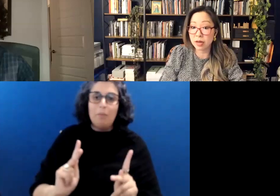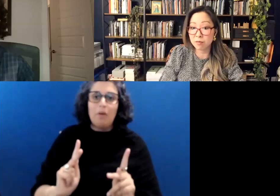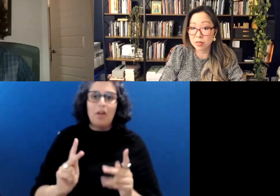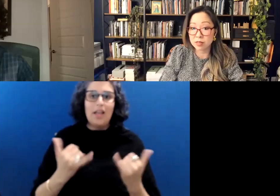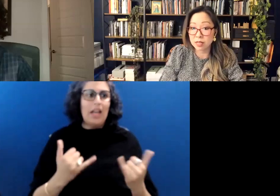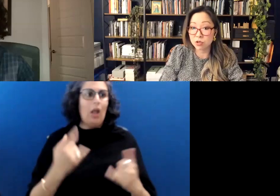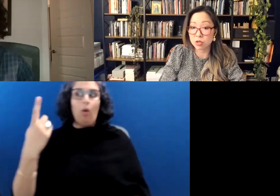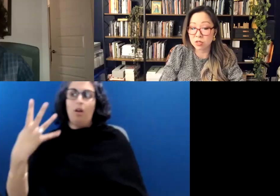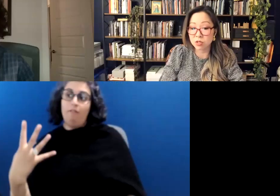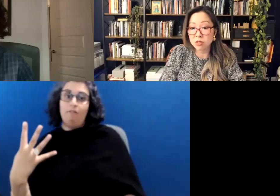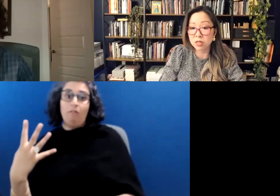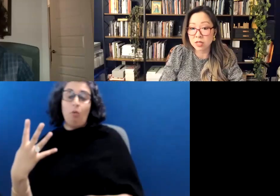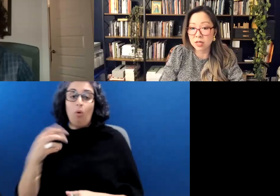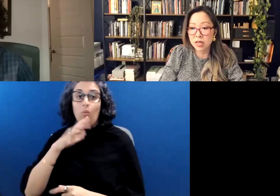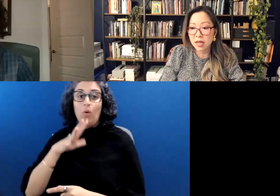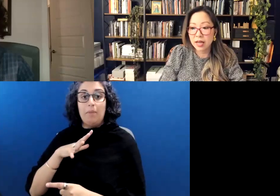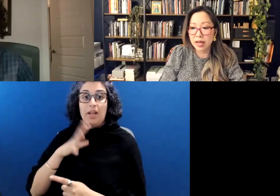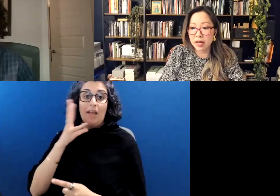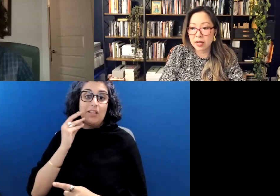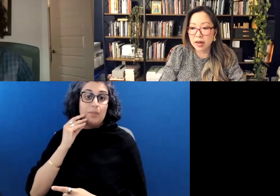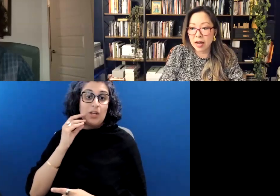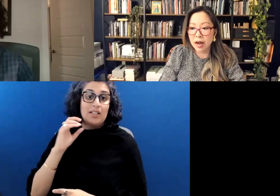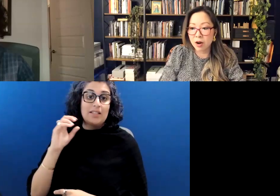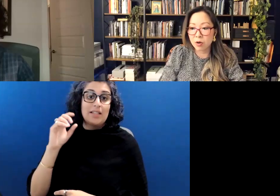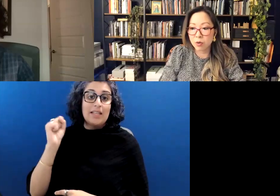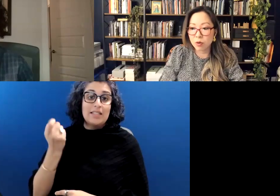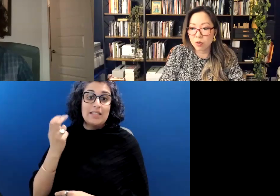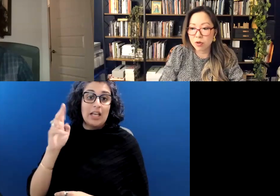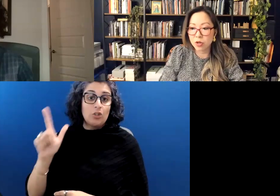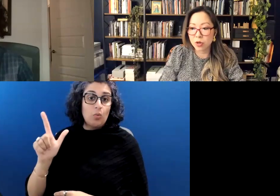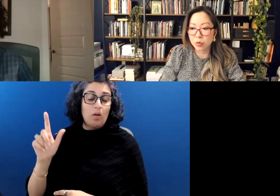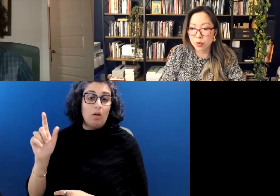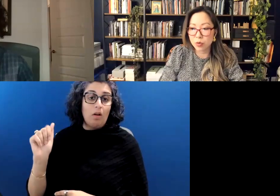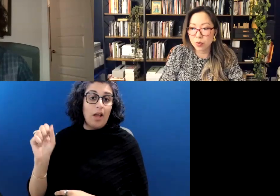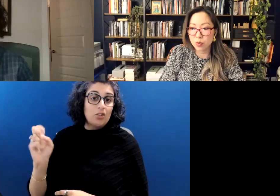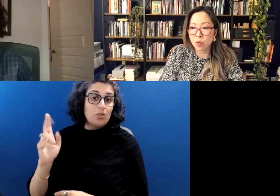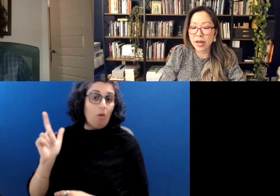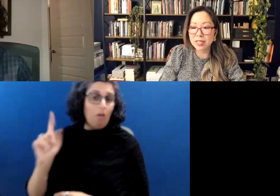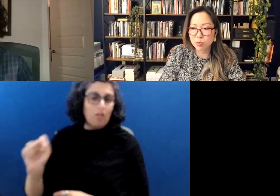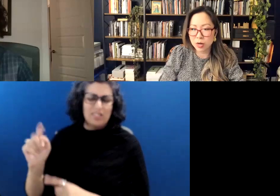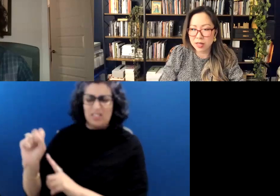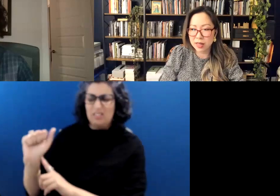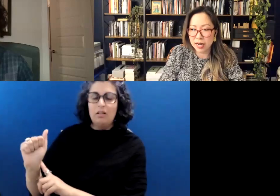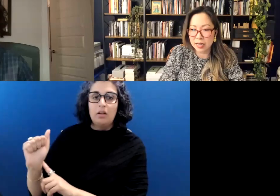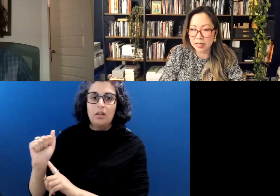have been sexually assaulted, and how, you know, widespread that is.